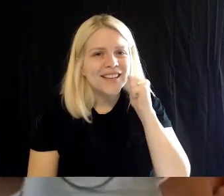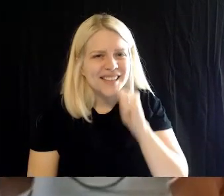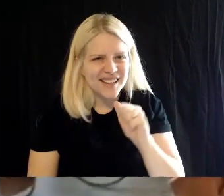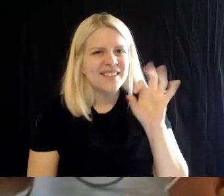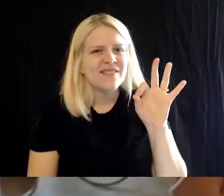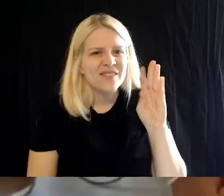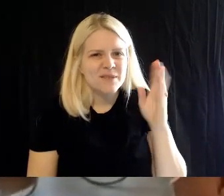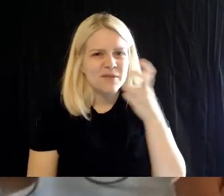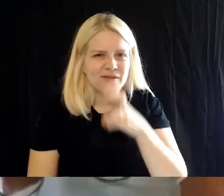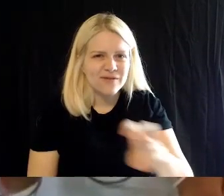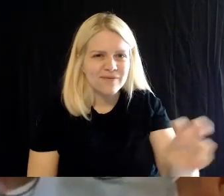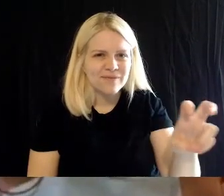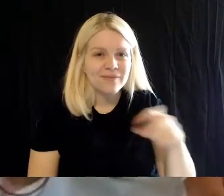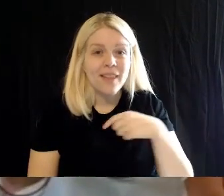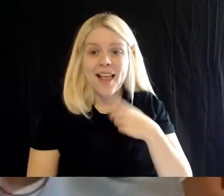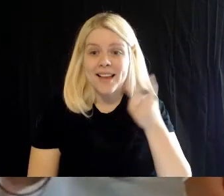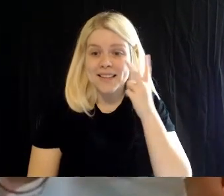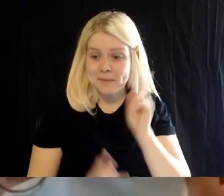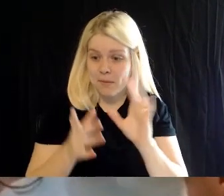I see some comments rolling in, thank you very much.